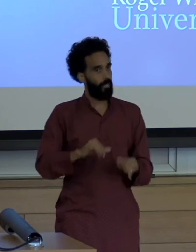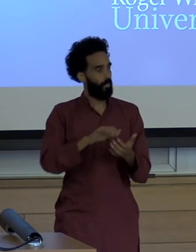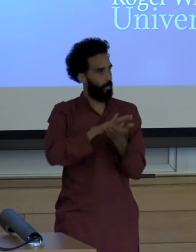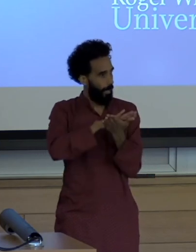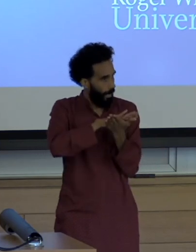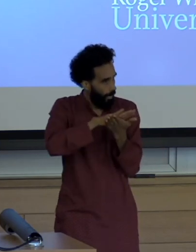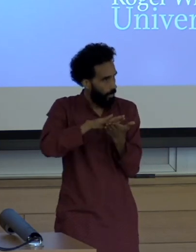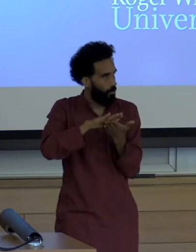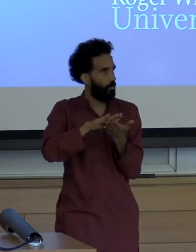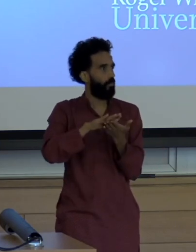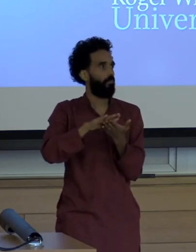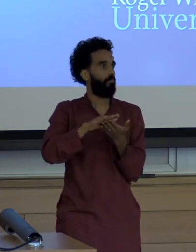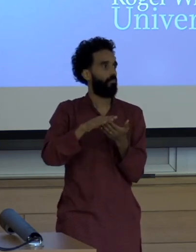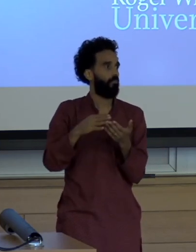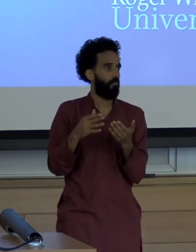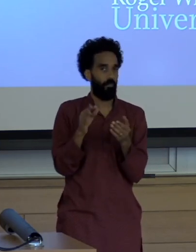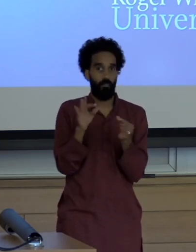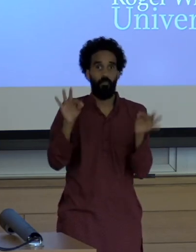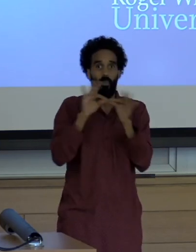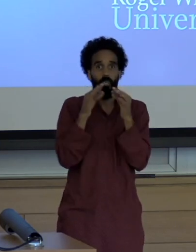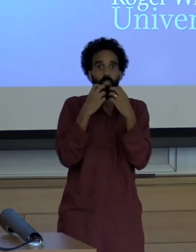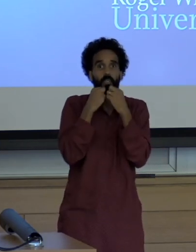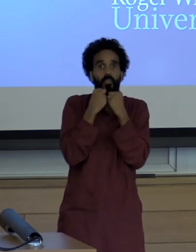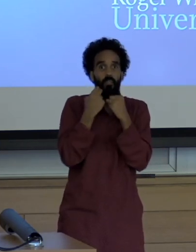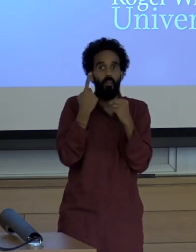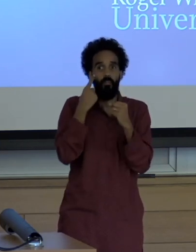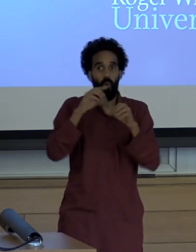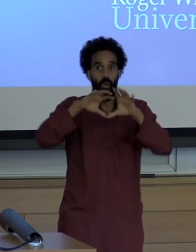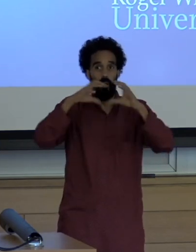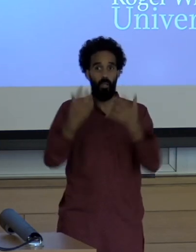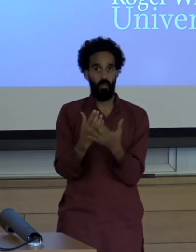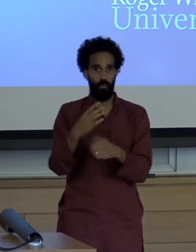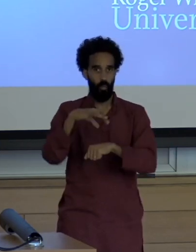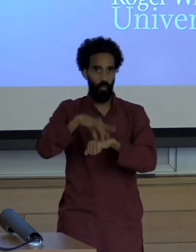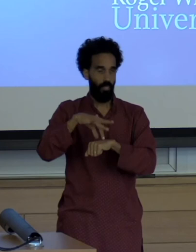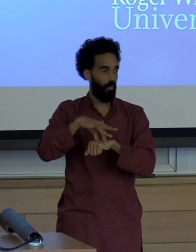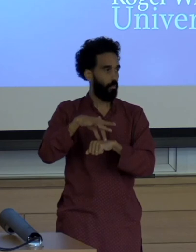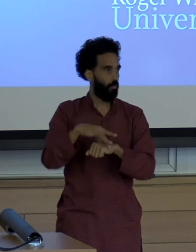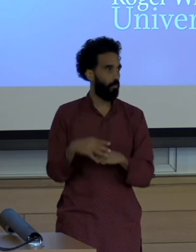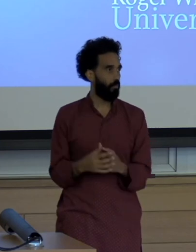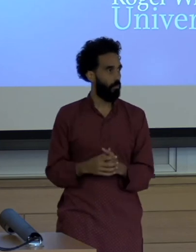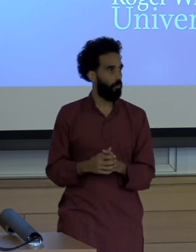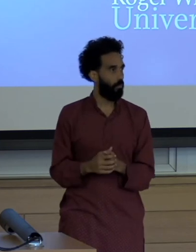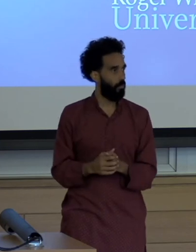Incredibly important to the total well-being of the earth so the woman from